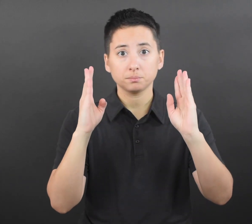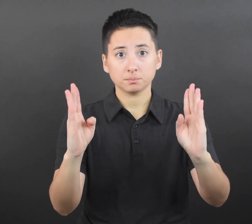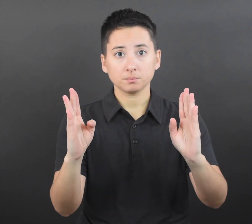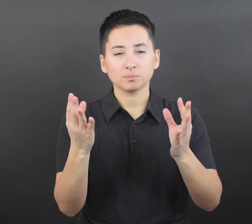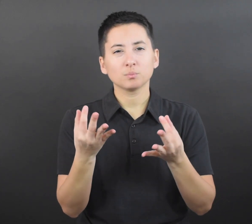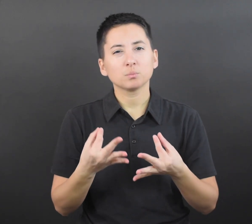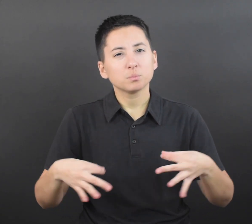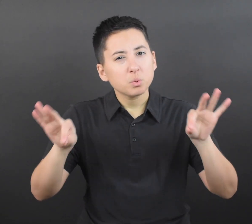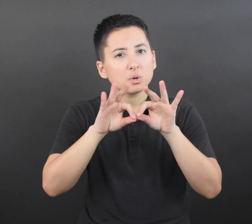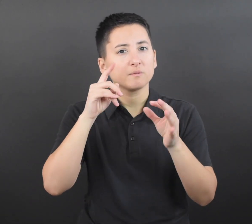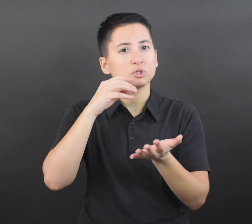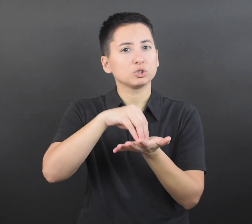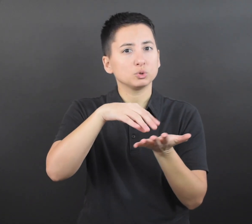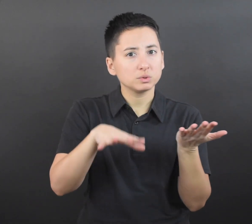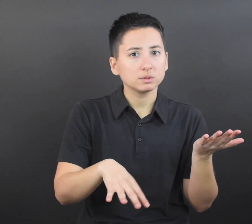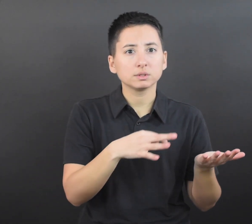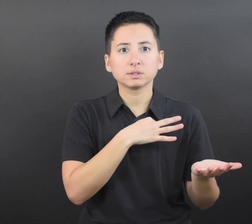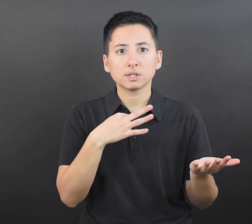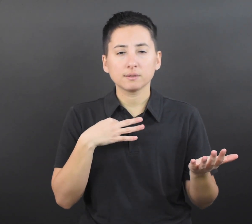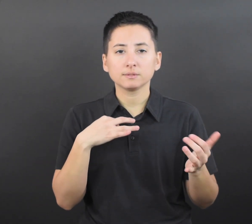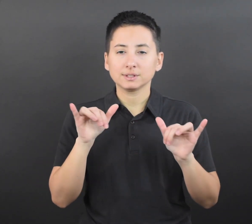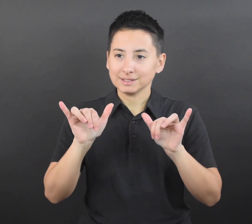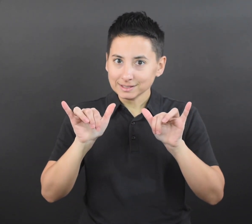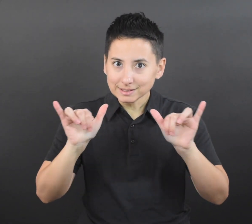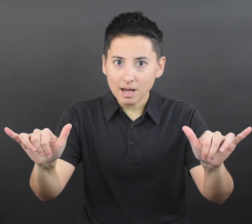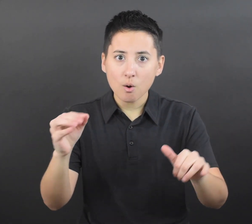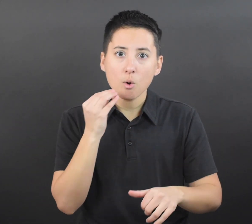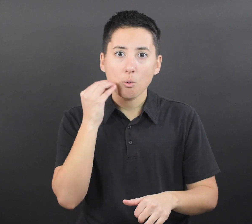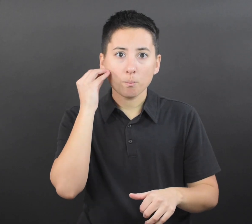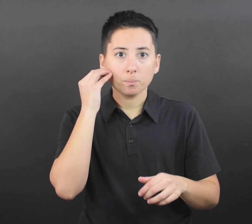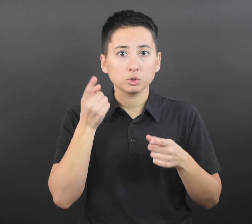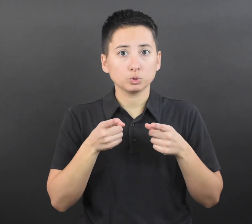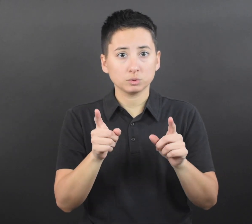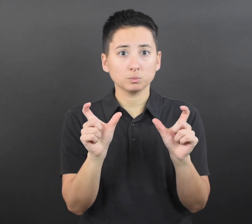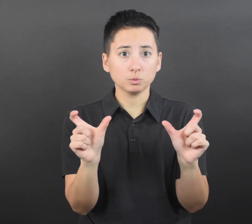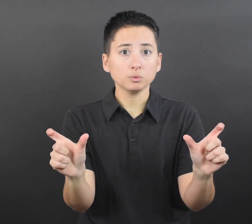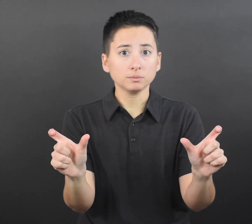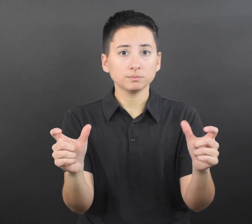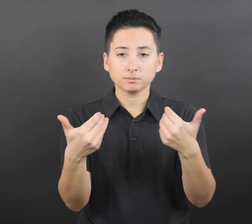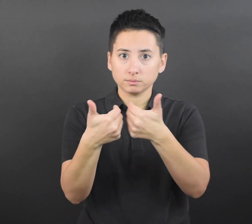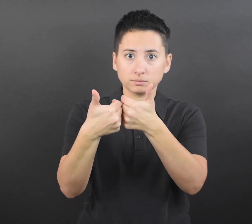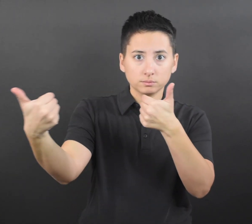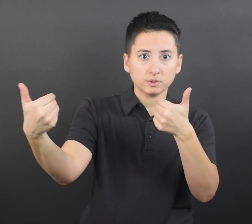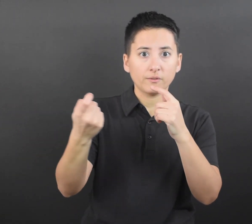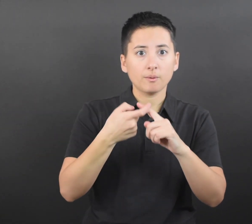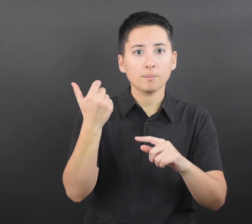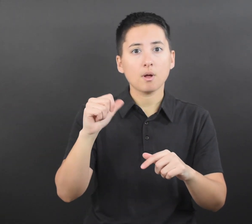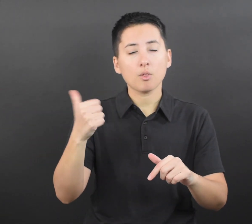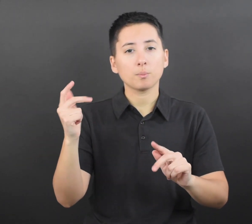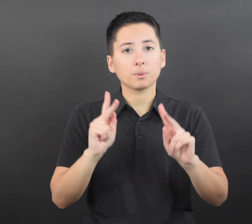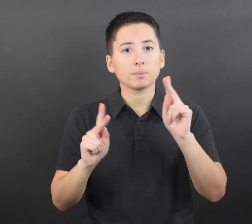It is important for a student or staff member in quarantine to remain at home, separated from other